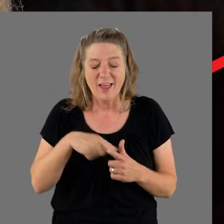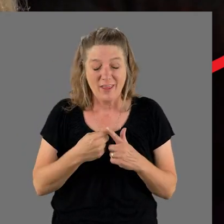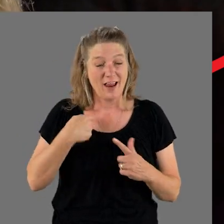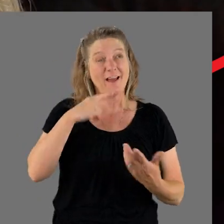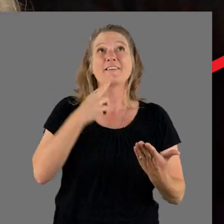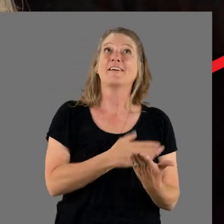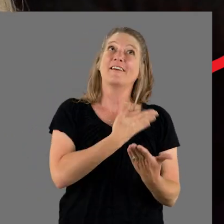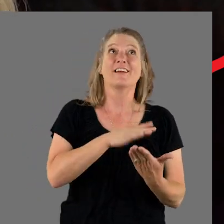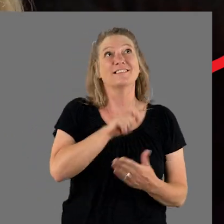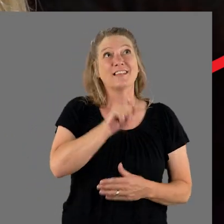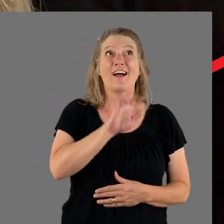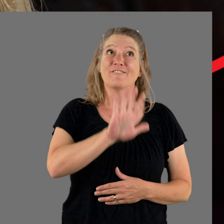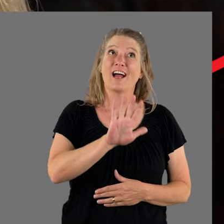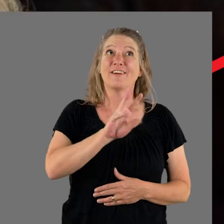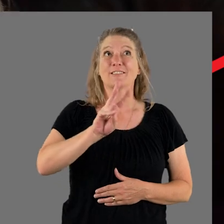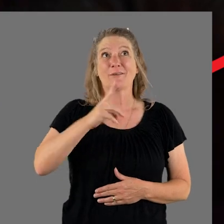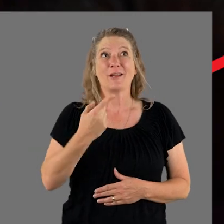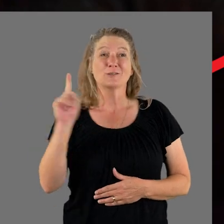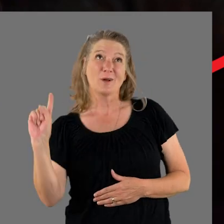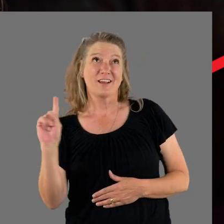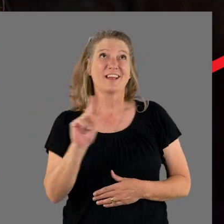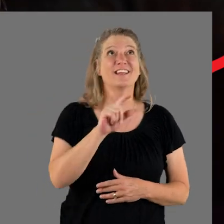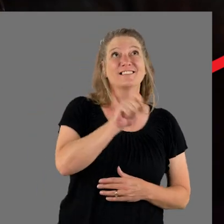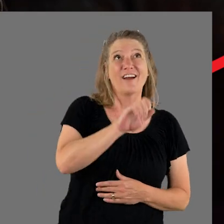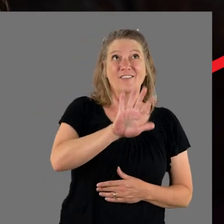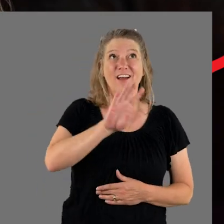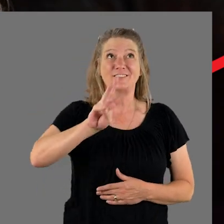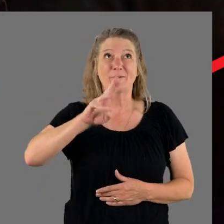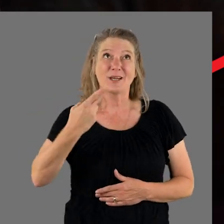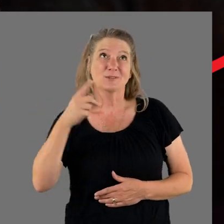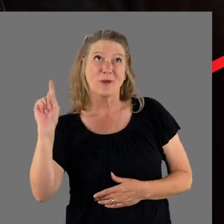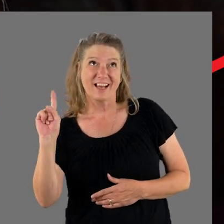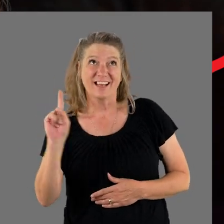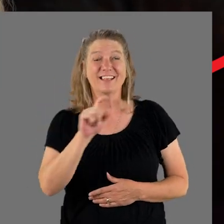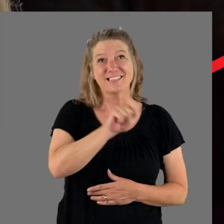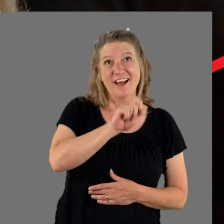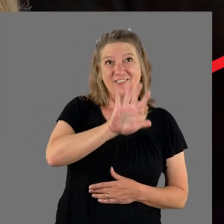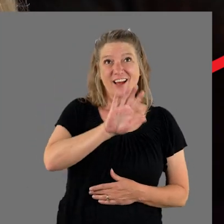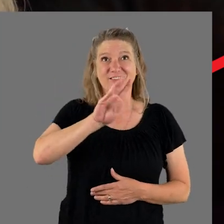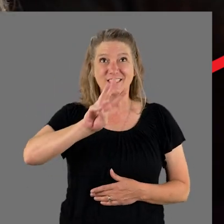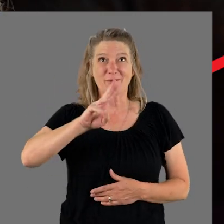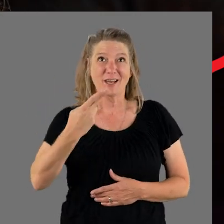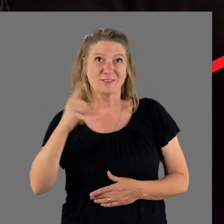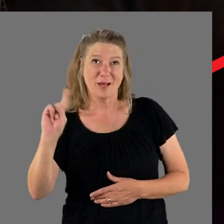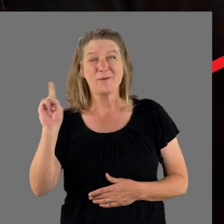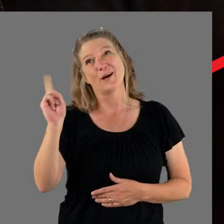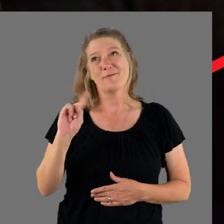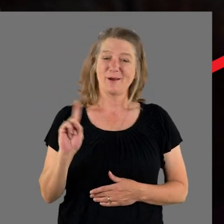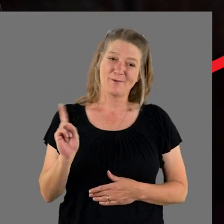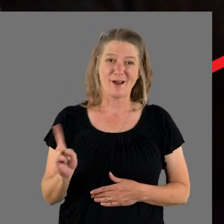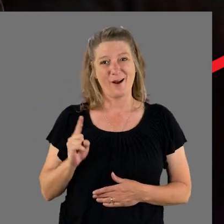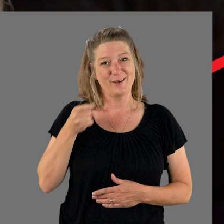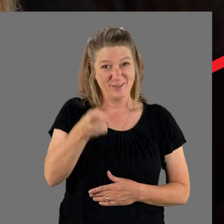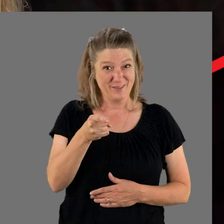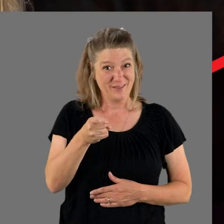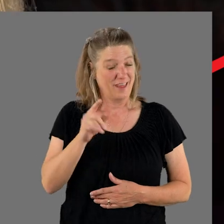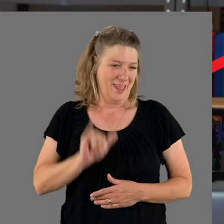dot five, W-H, where, where, where, where are you? which is Lyla's song.